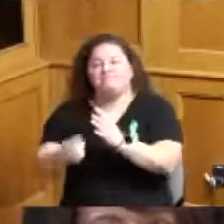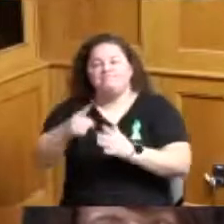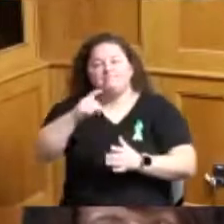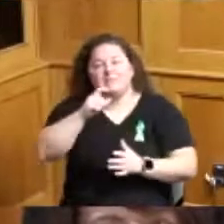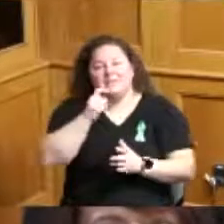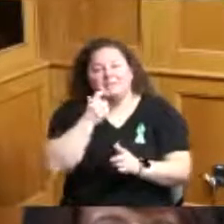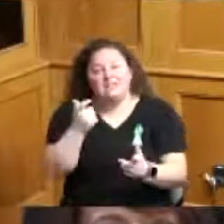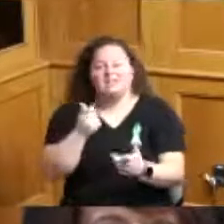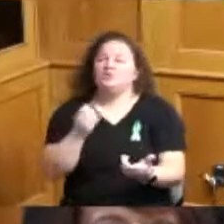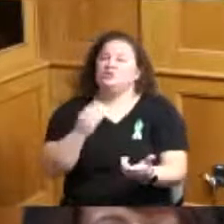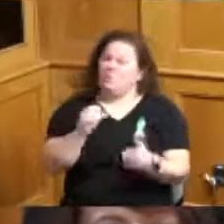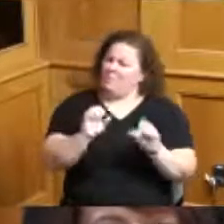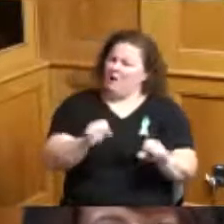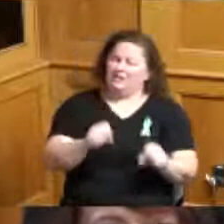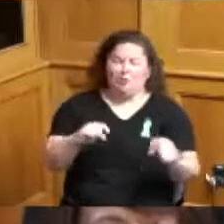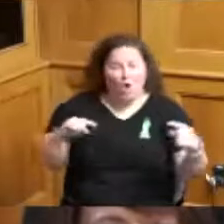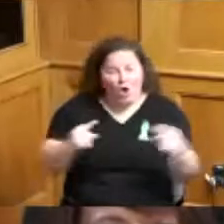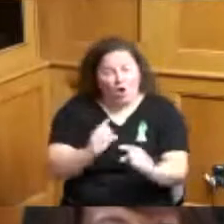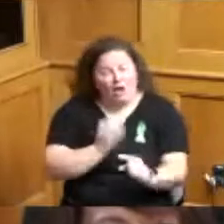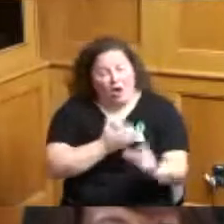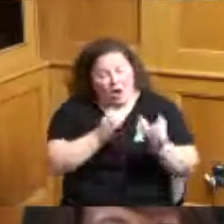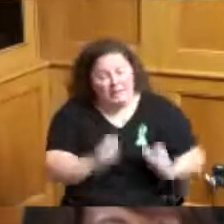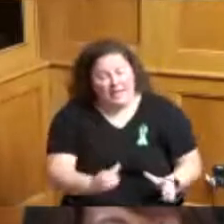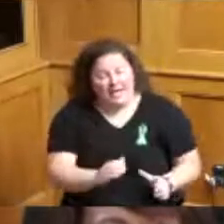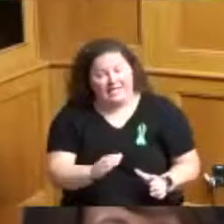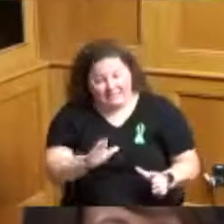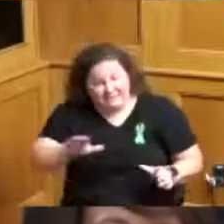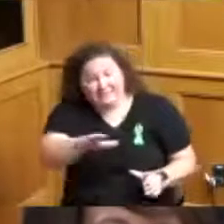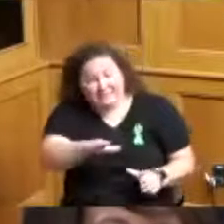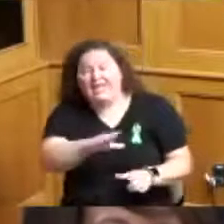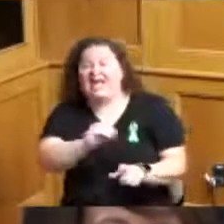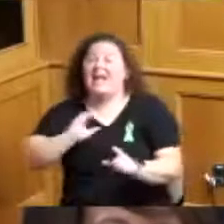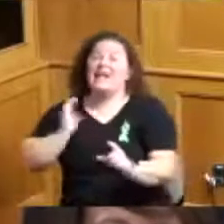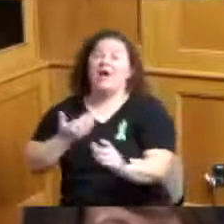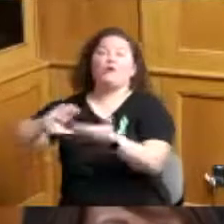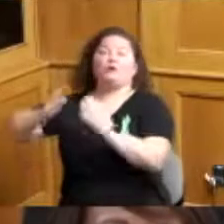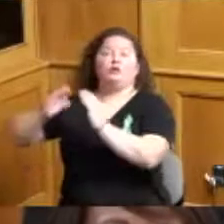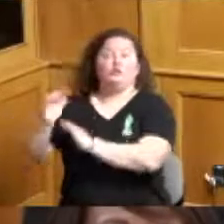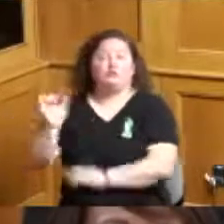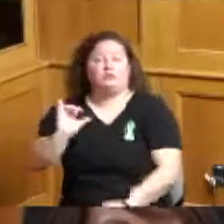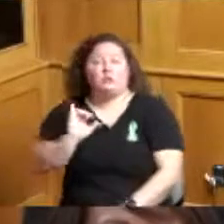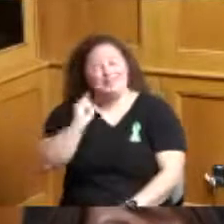hurt not only our clients but our community when a person finds the courage to reach out it is my